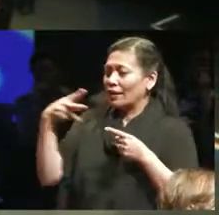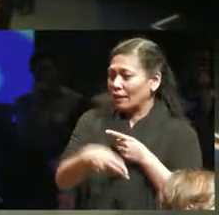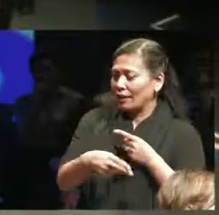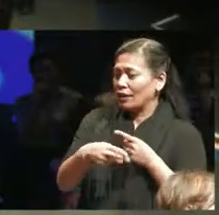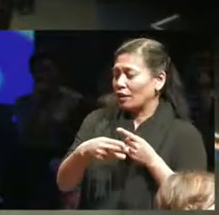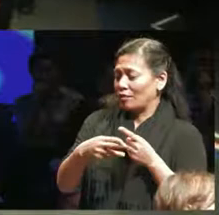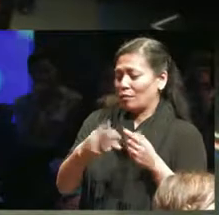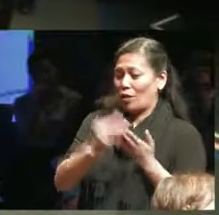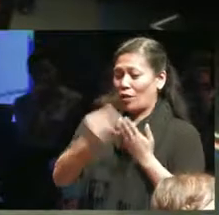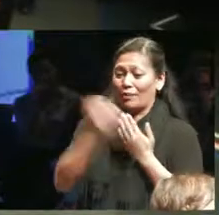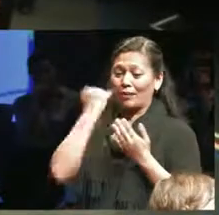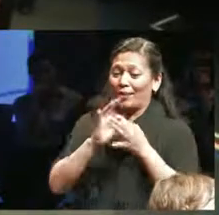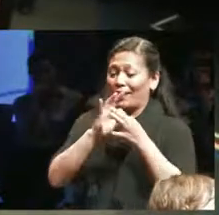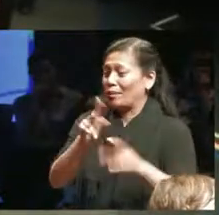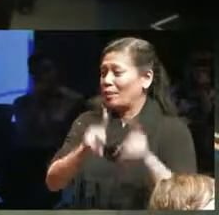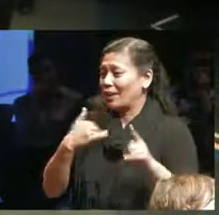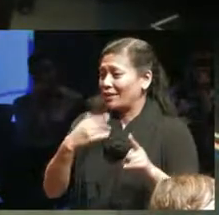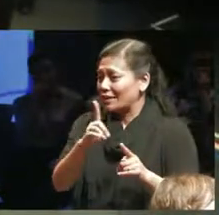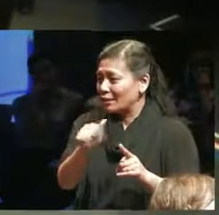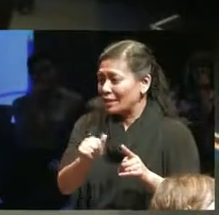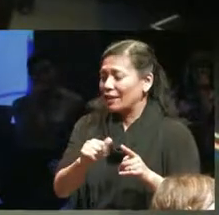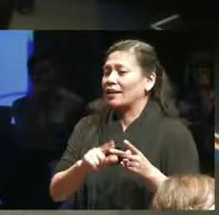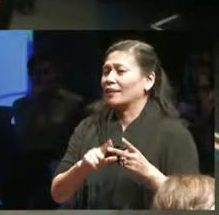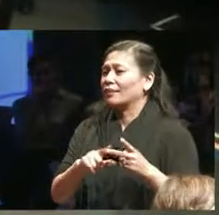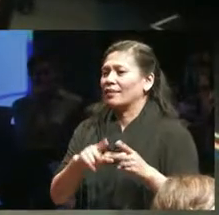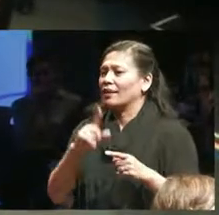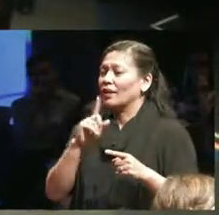disabilities or people who have mental illnesses the people who had got and